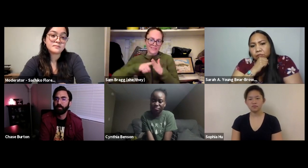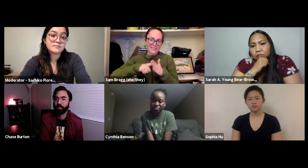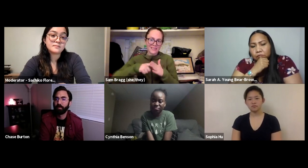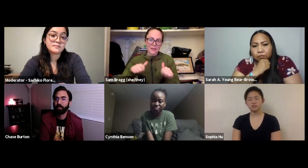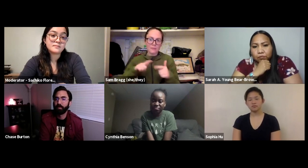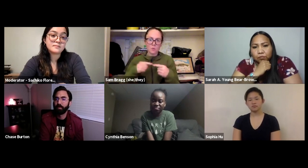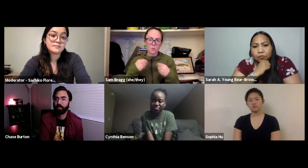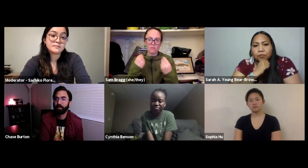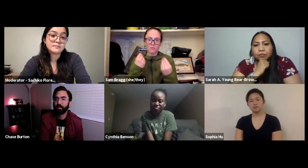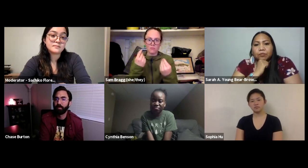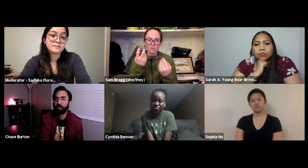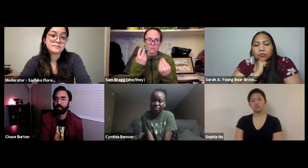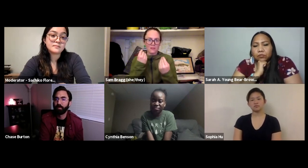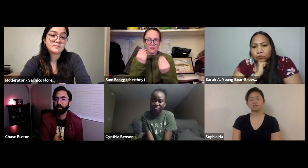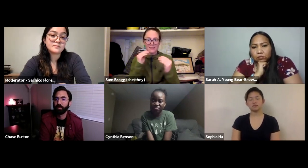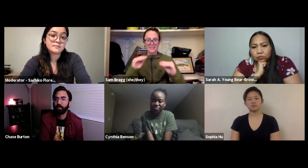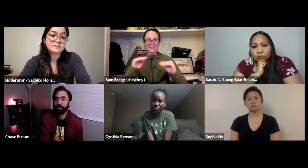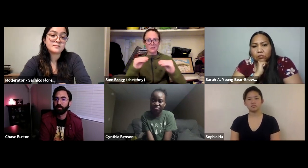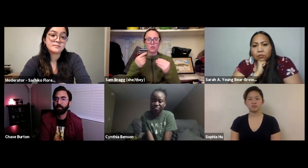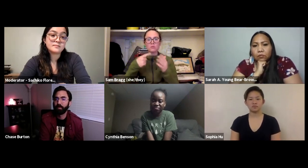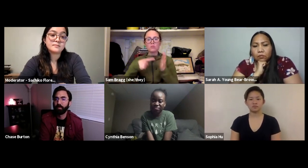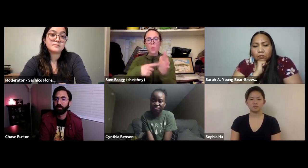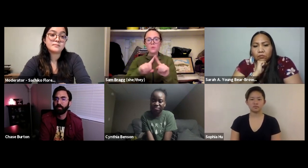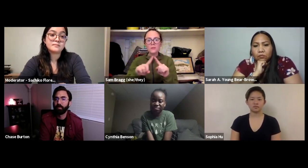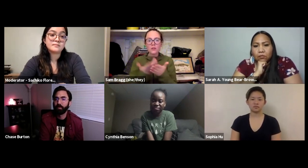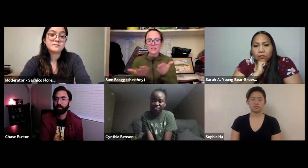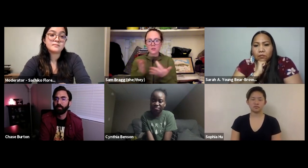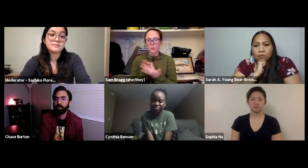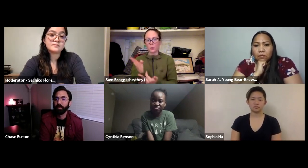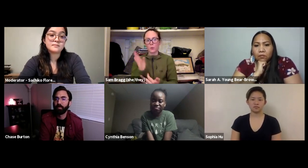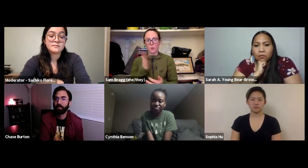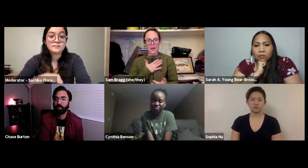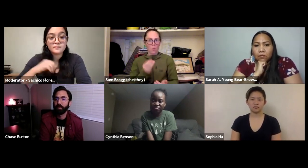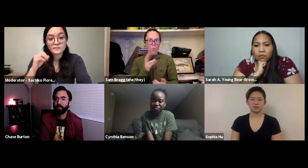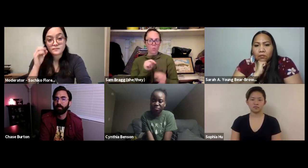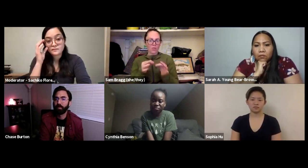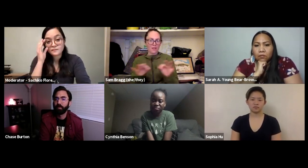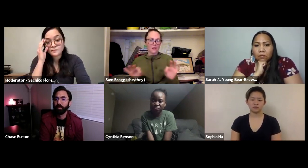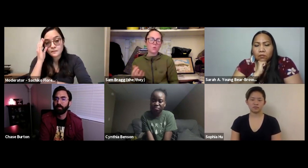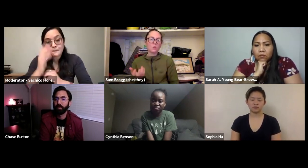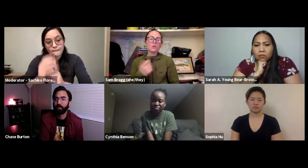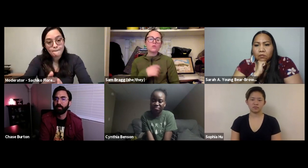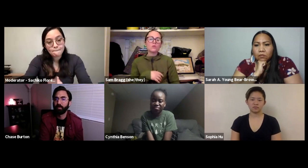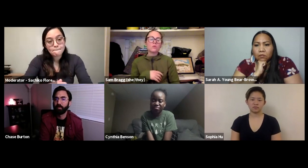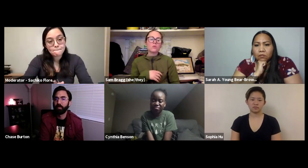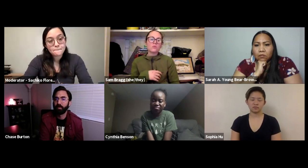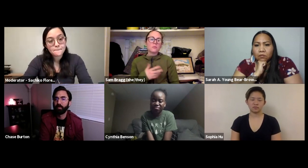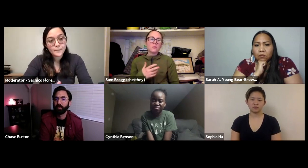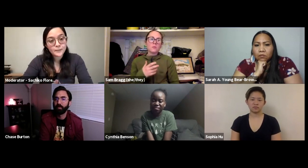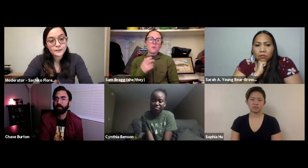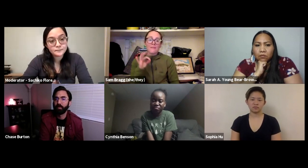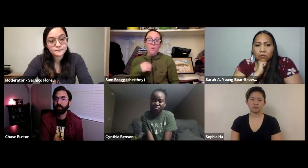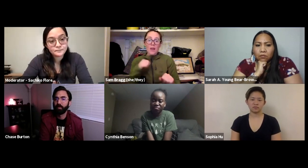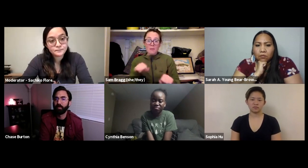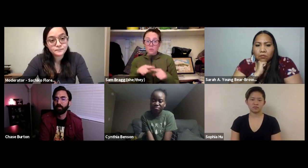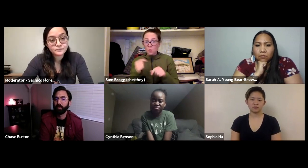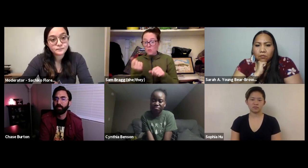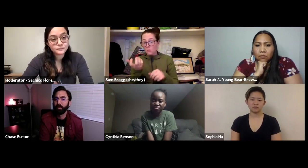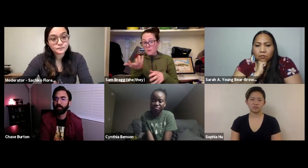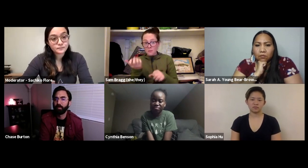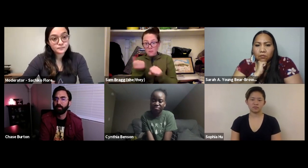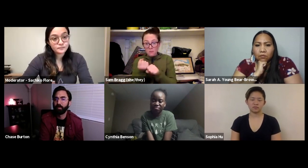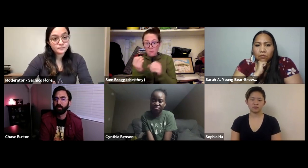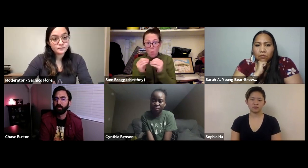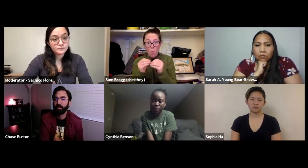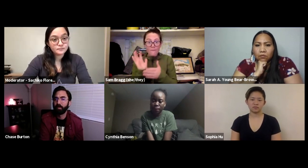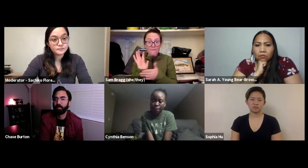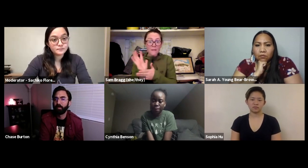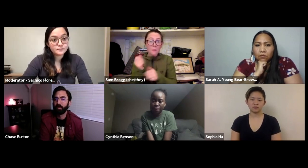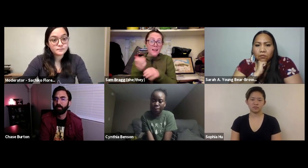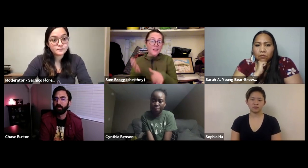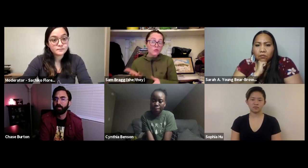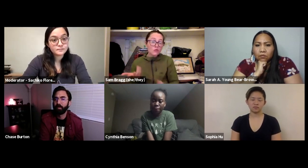ASL that would be the key to provide access to the Deaf community through our own language.